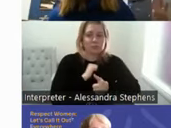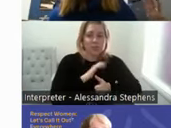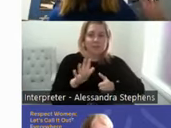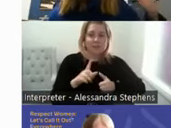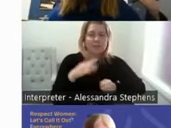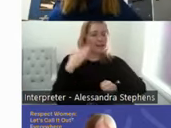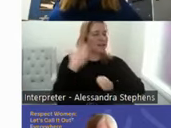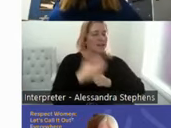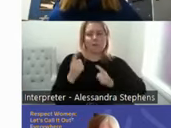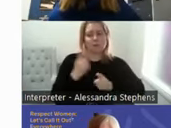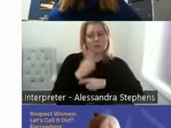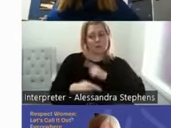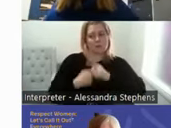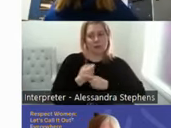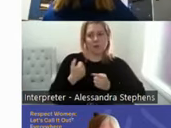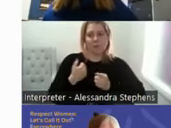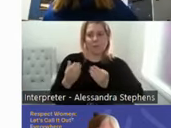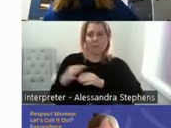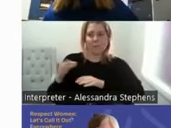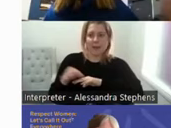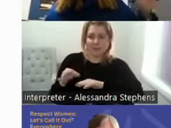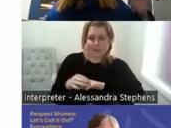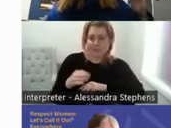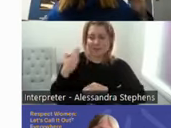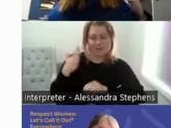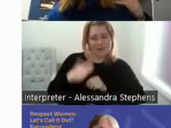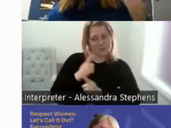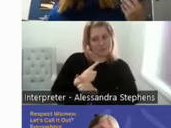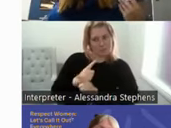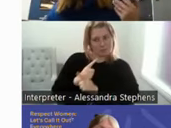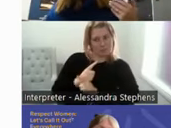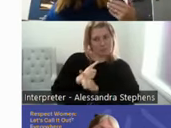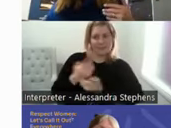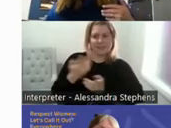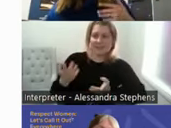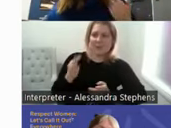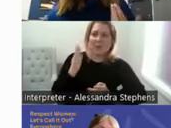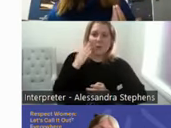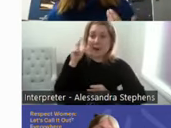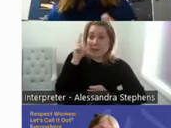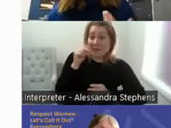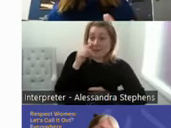I talked about sex was when I was a teenager. And her partner was really worried about her